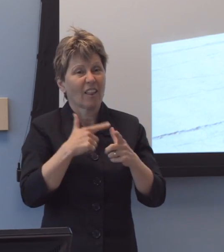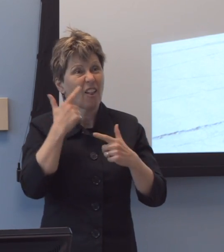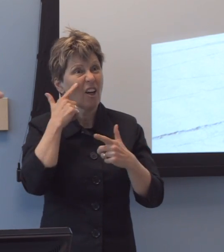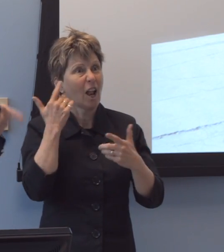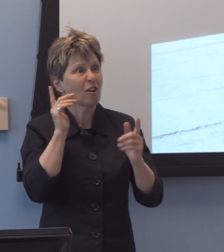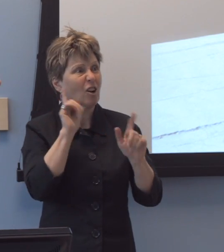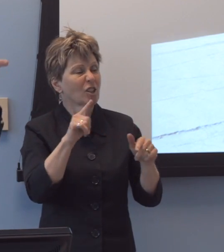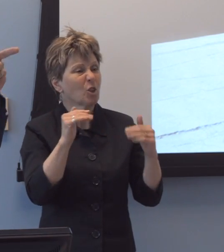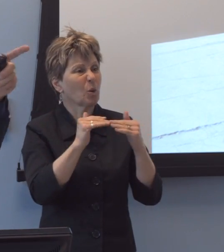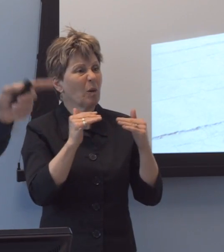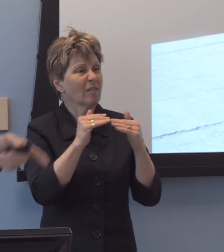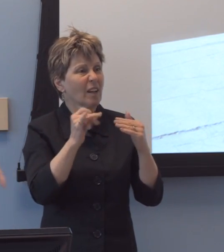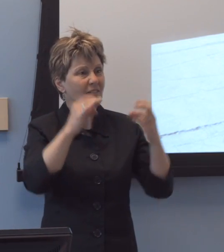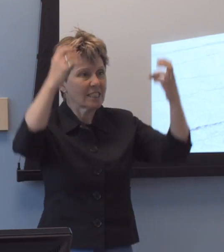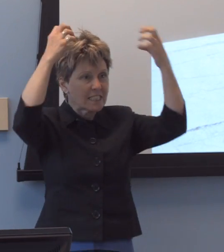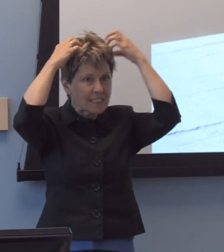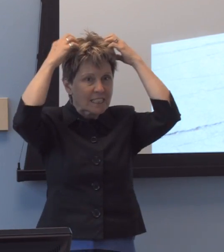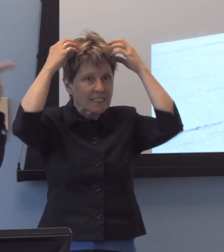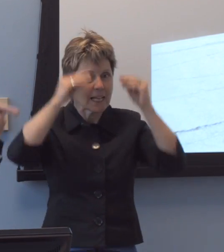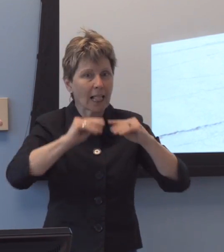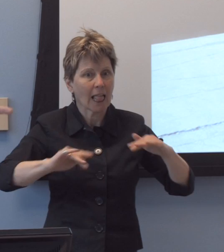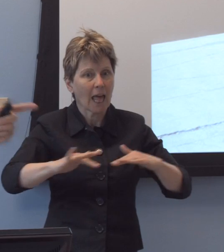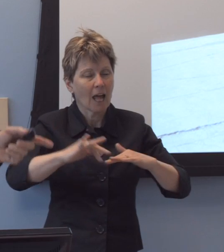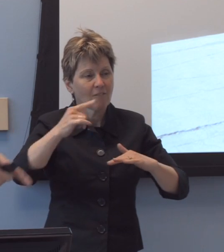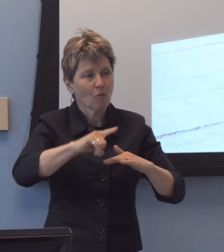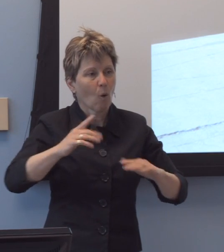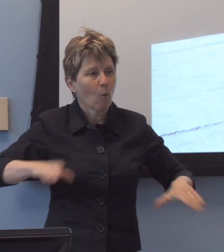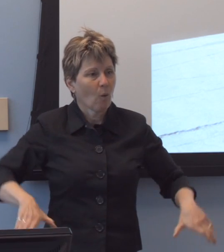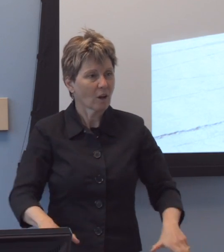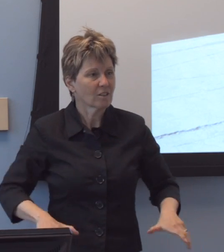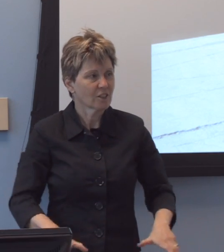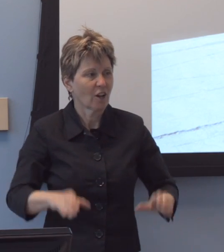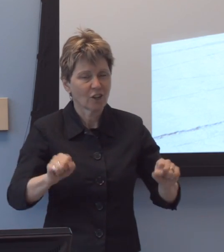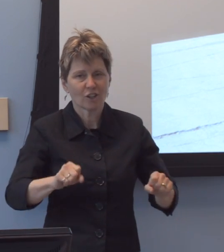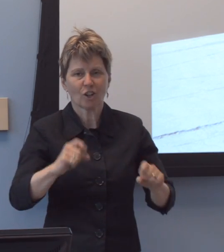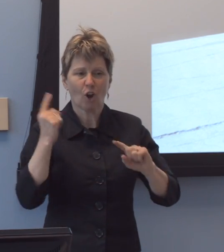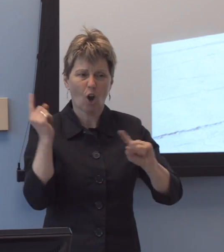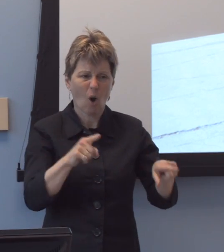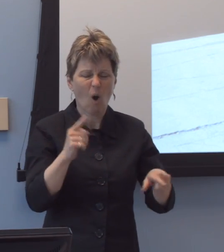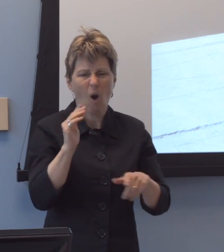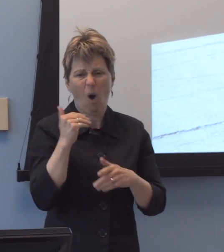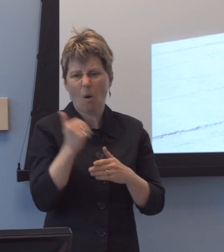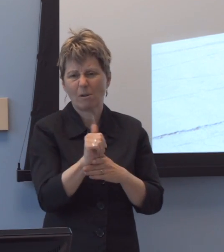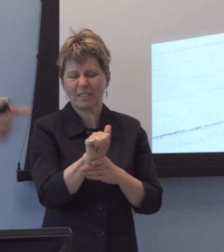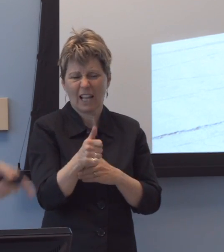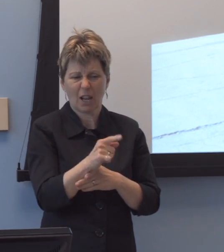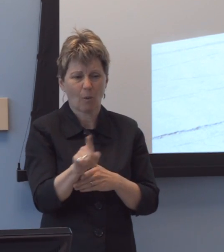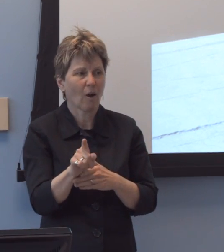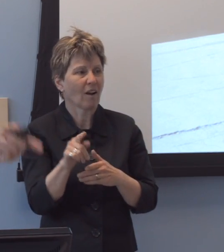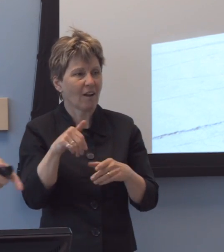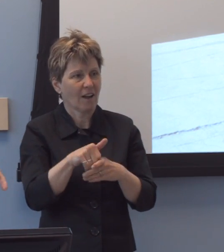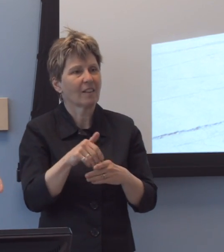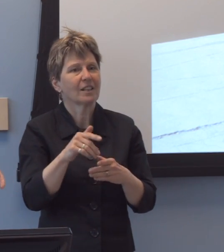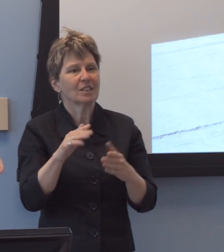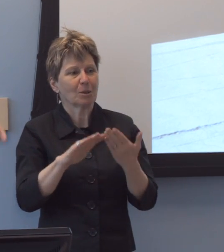you could literally go almost everywhere on this campus and in this community without having to bounce your wheelchair up a curb